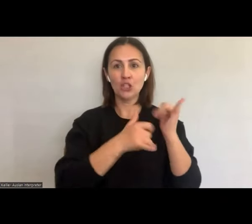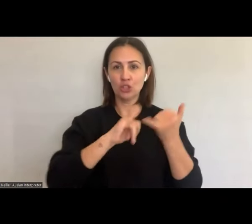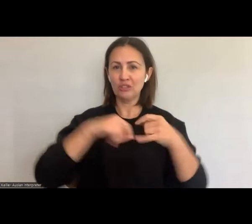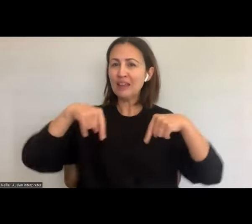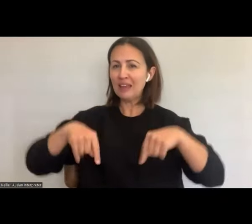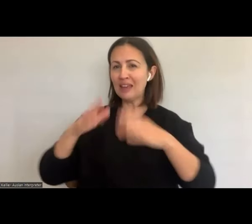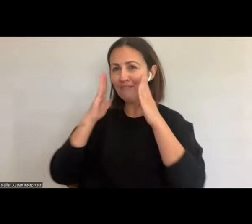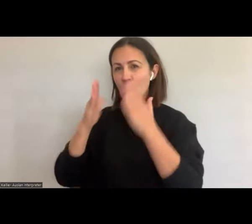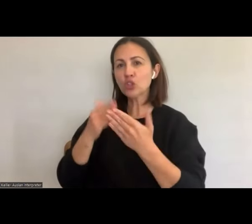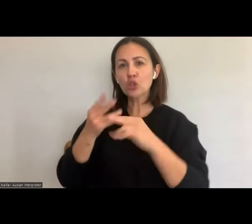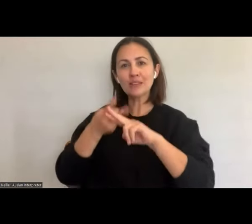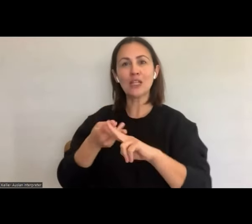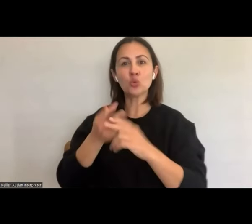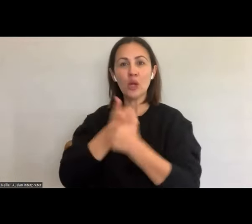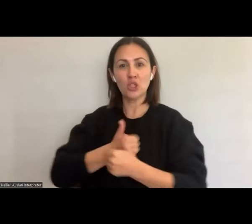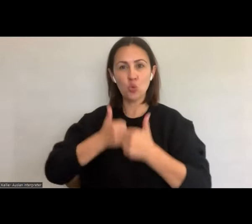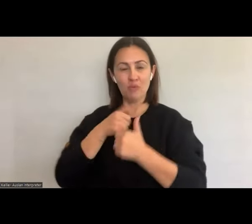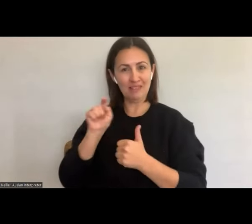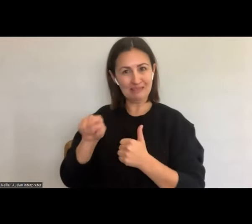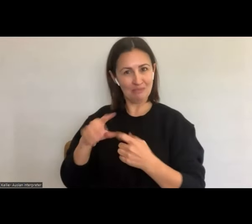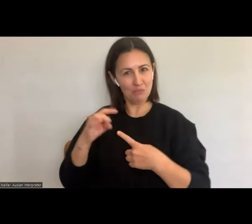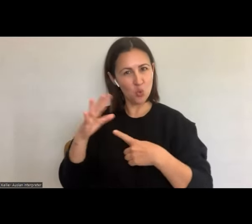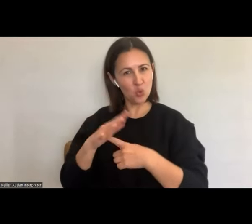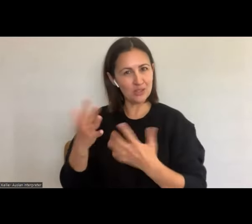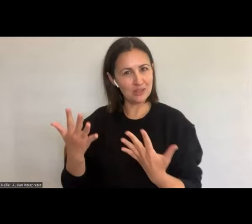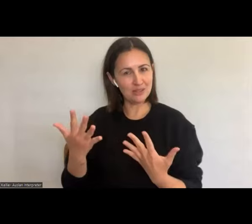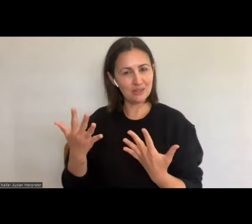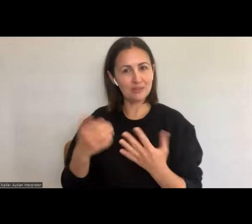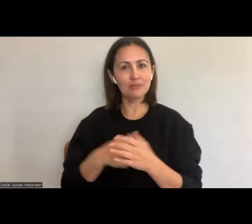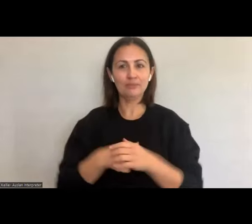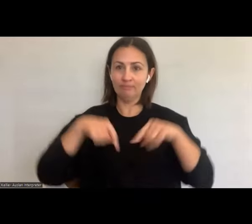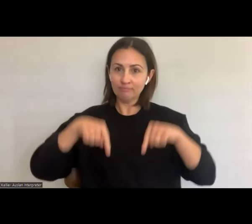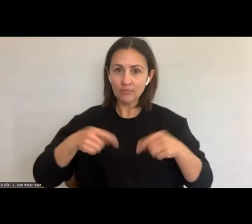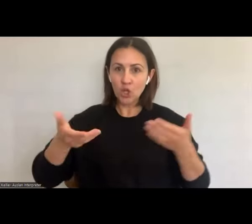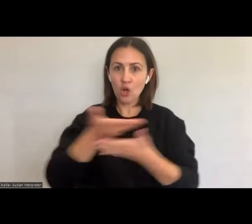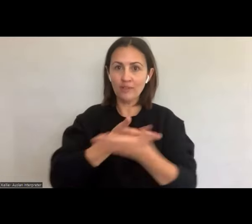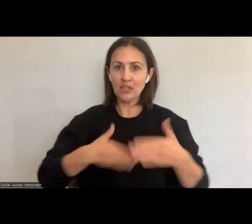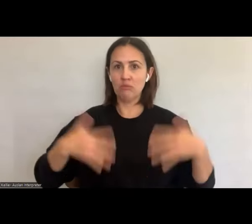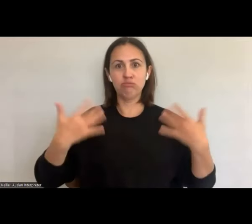wonderful, conversation ahead of us. And I'd like to hand across to